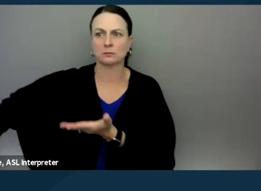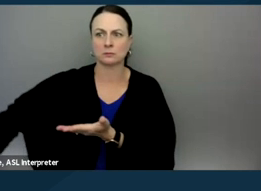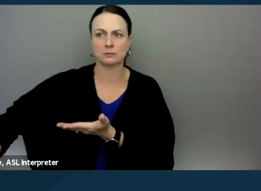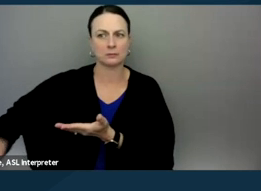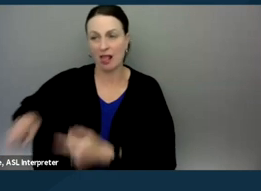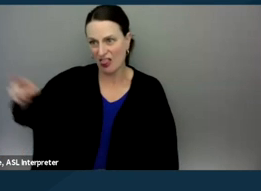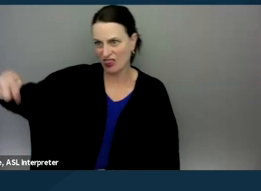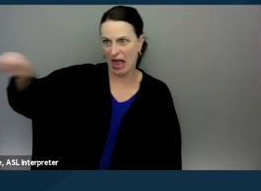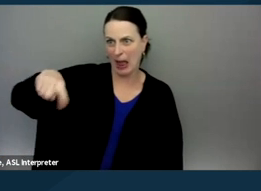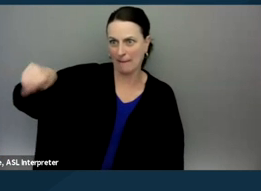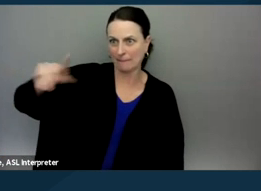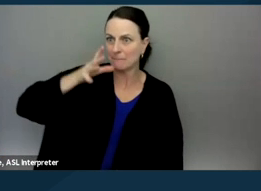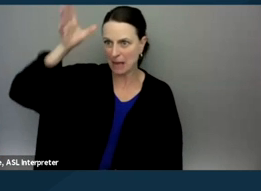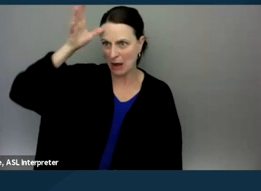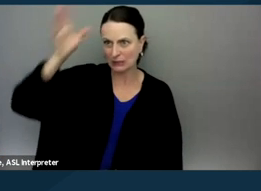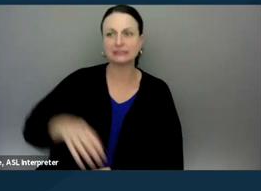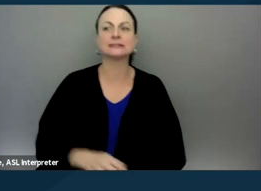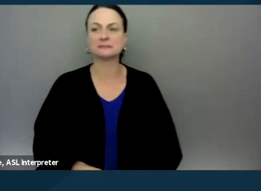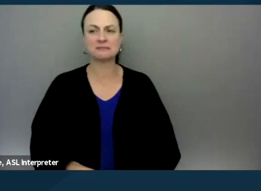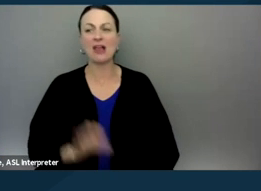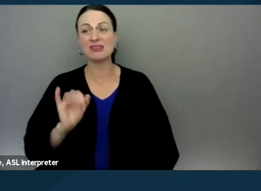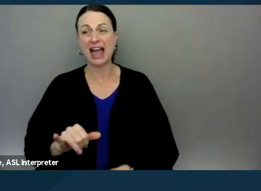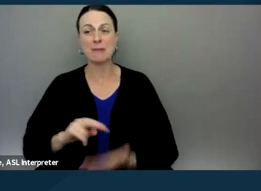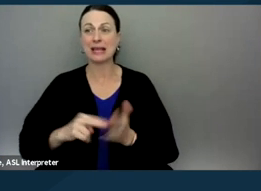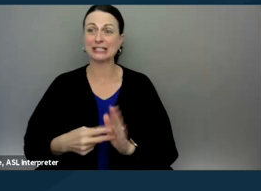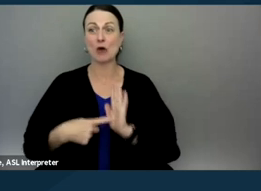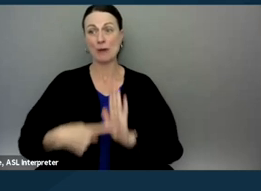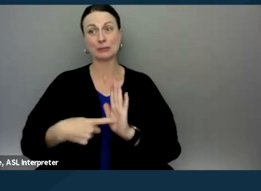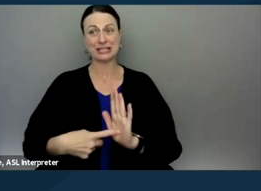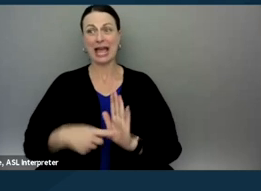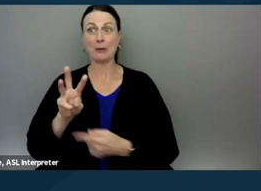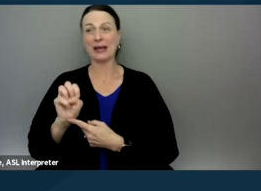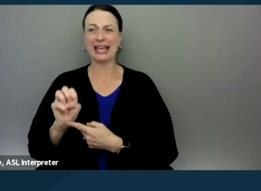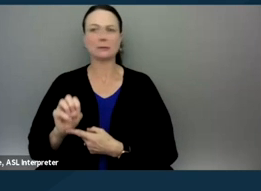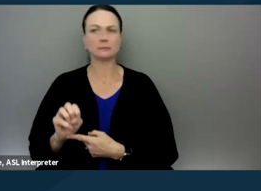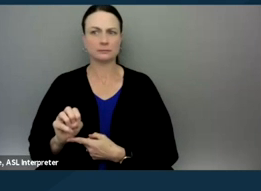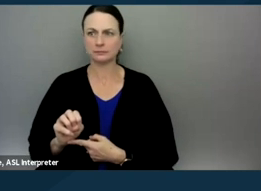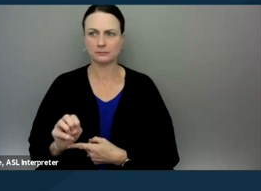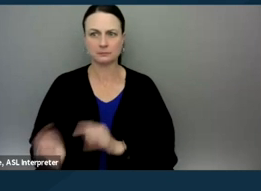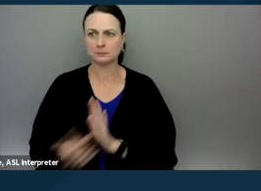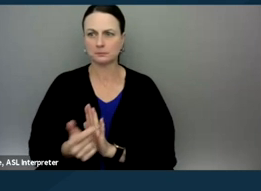It signifies that you're representing in some way. But mostly, you know, and I'll say this again,